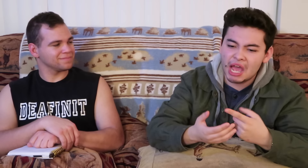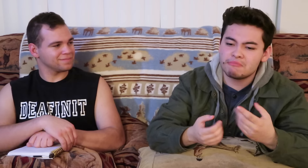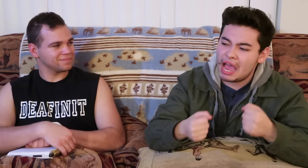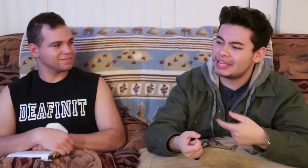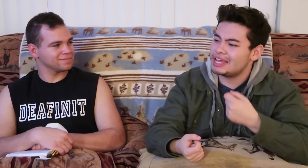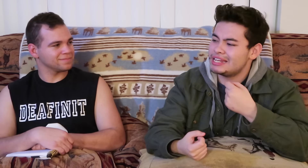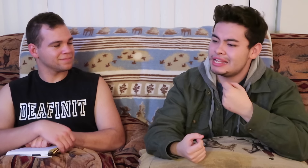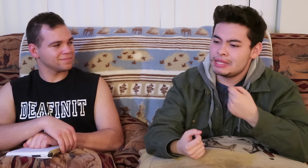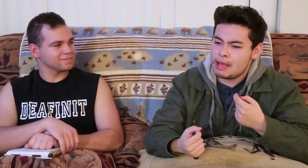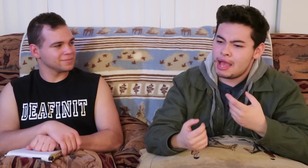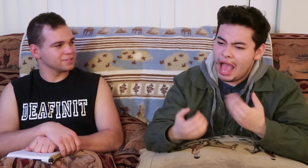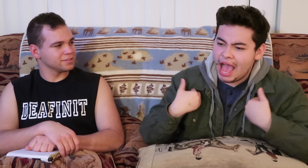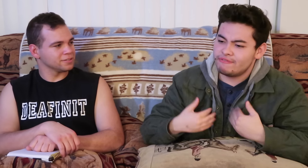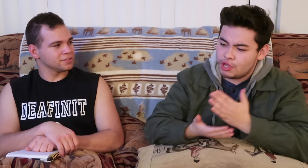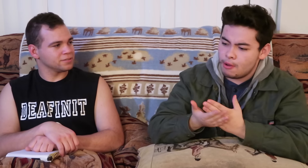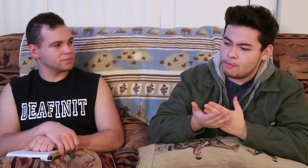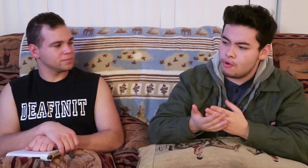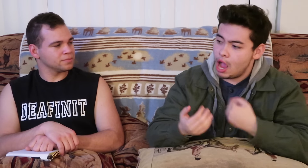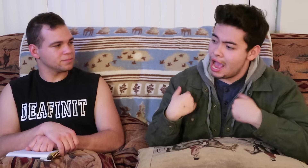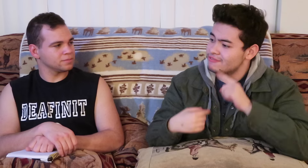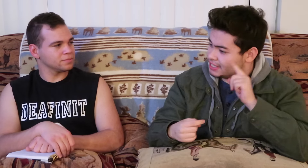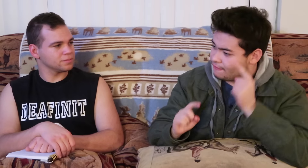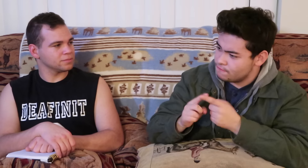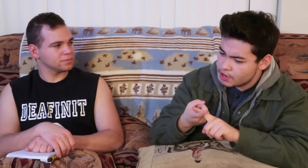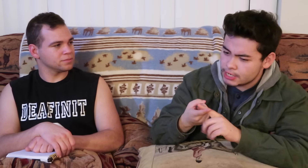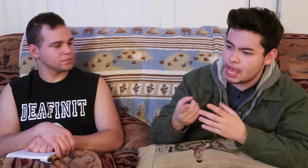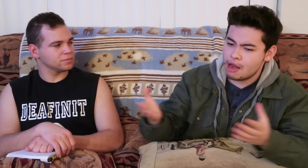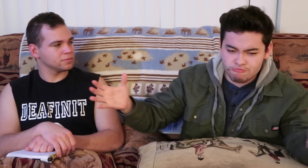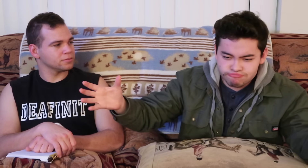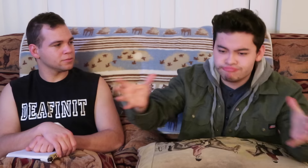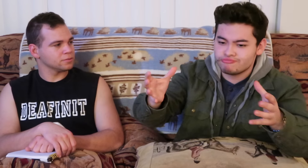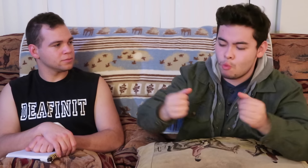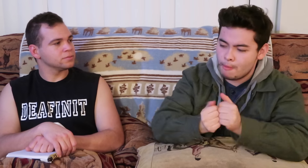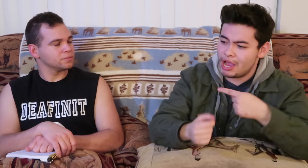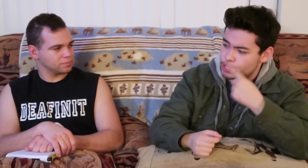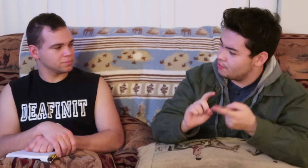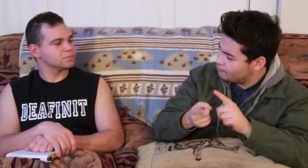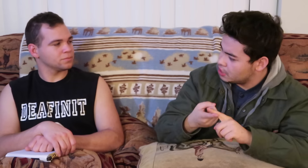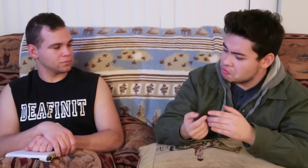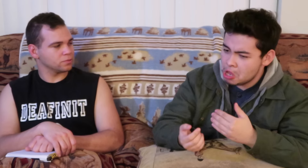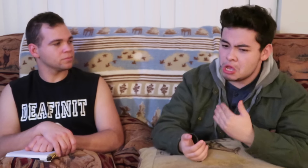sometimes i can have some, have deaf friends and be able to put my deaf friends with my hearing friends